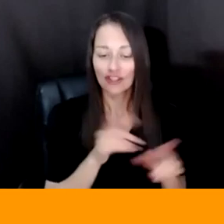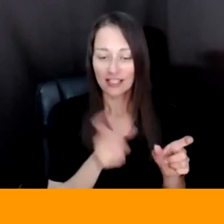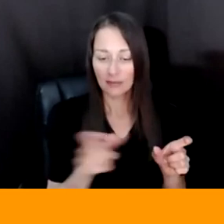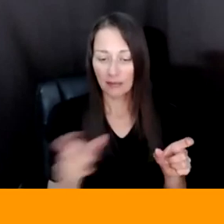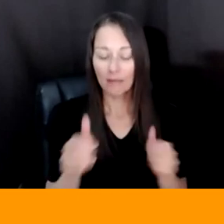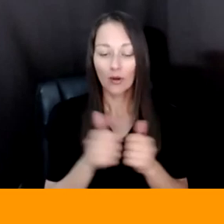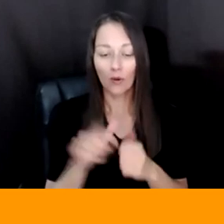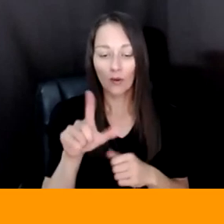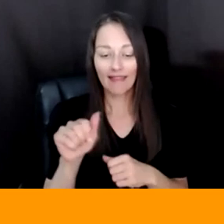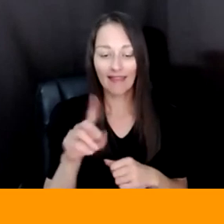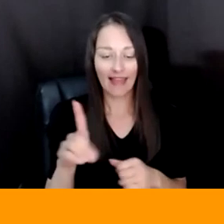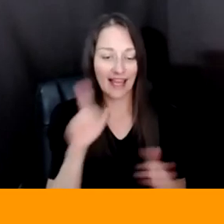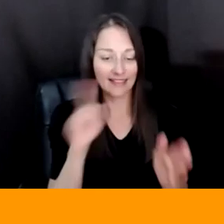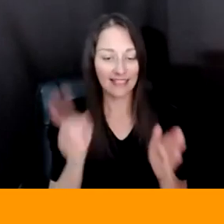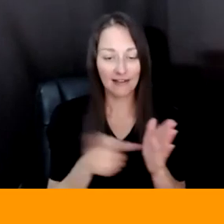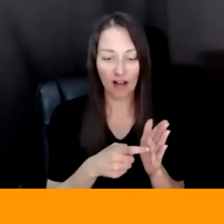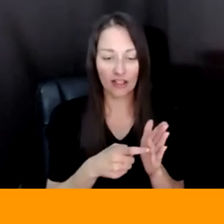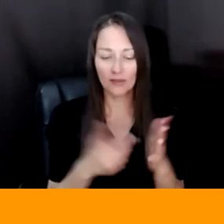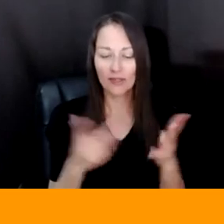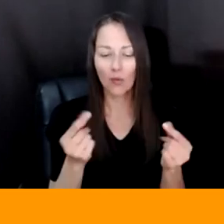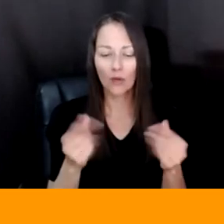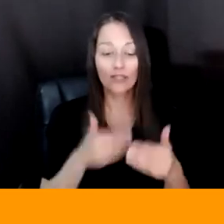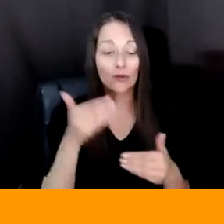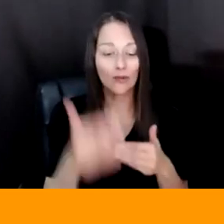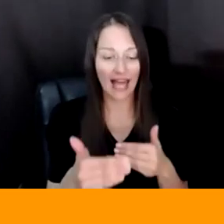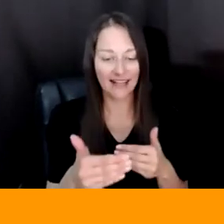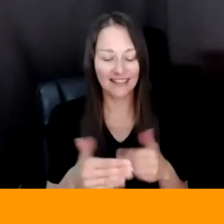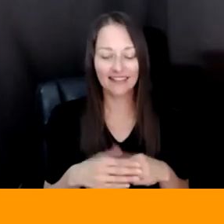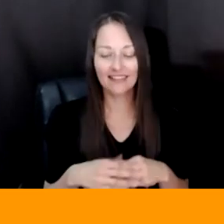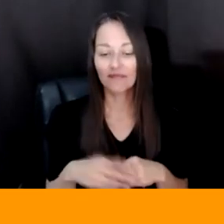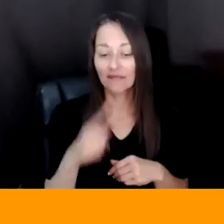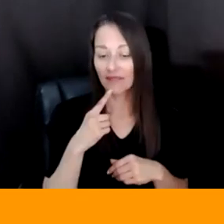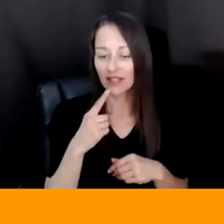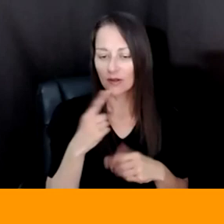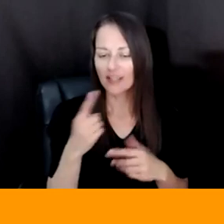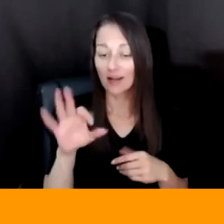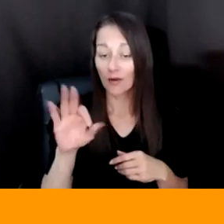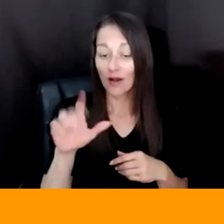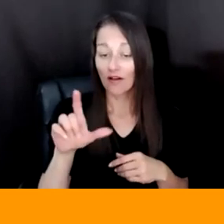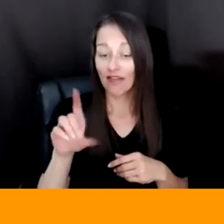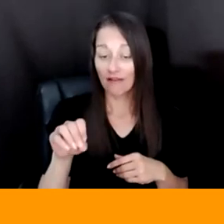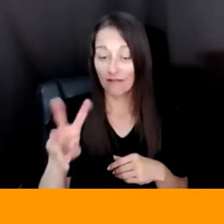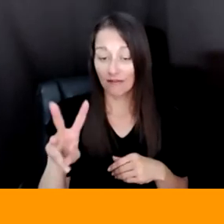WHAT IS THE NEXT STEP, RIGHT. AND I SAID WELL YOU KNOW WHAT A FLOWCHART IS, IS ACTUALLY AN ALGORITHM